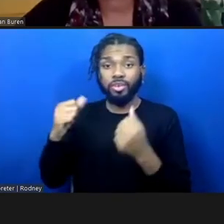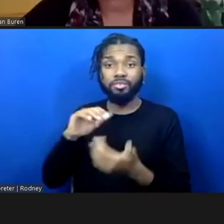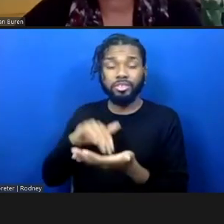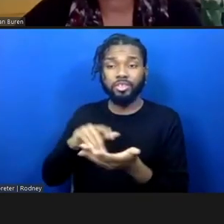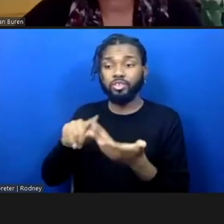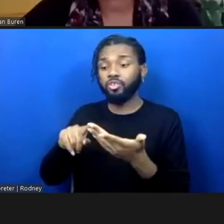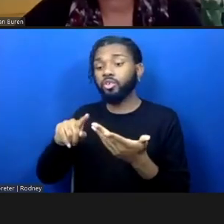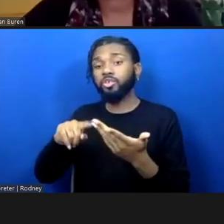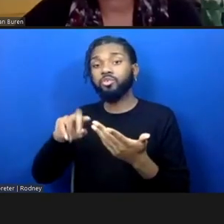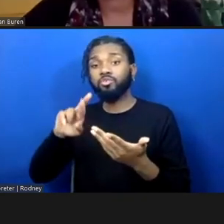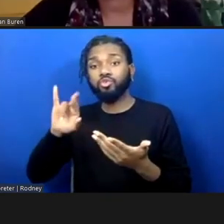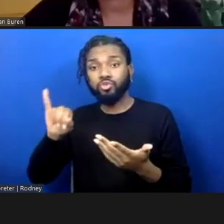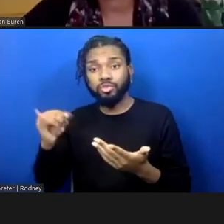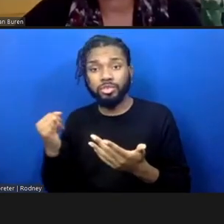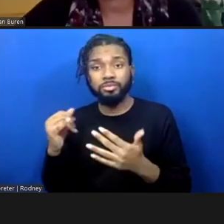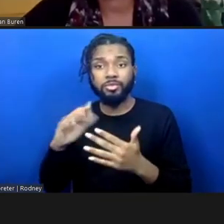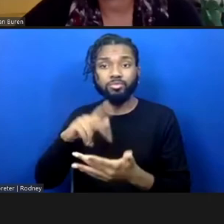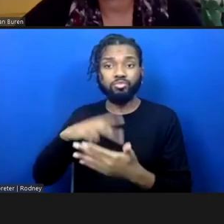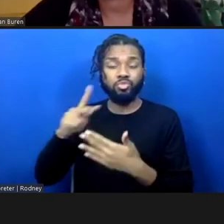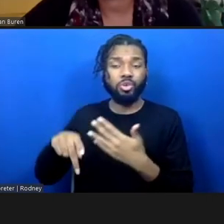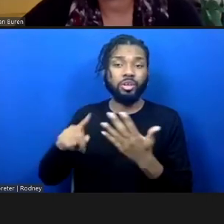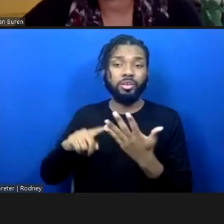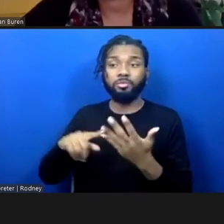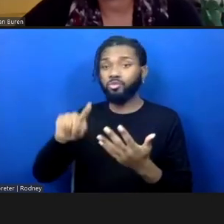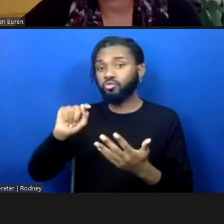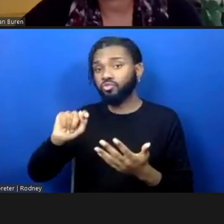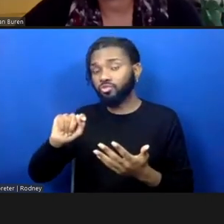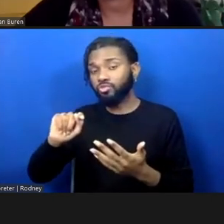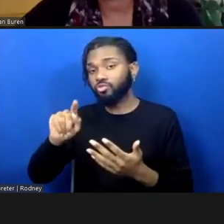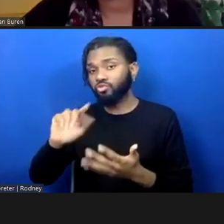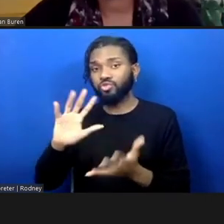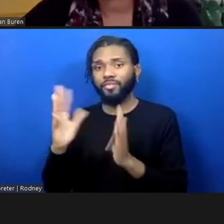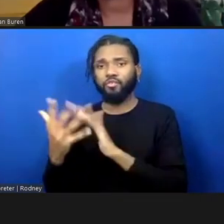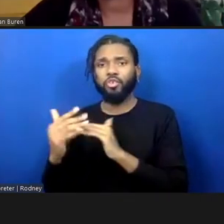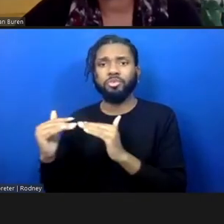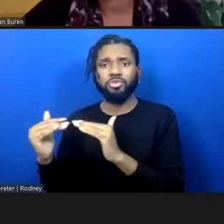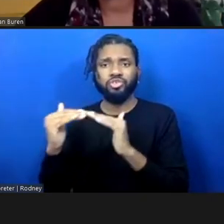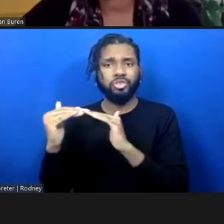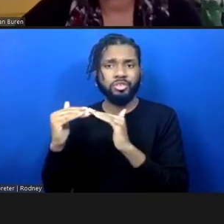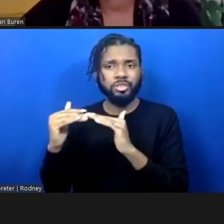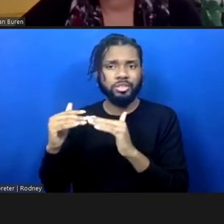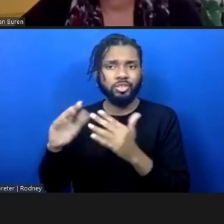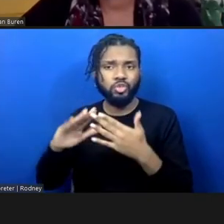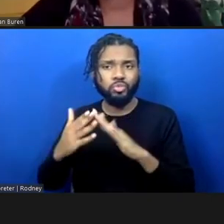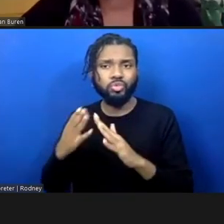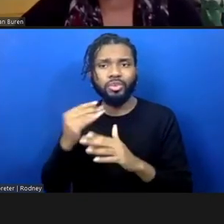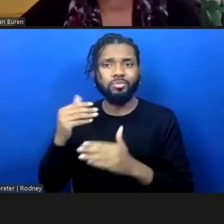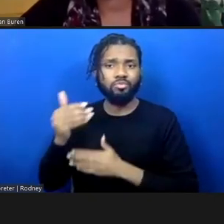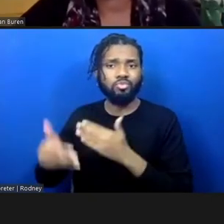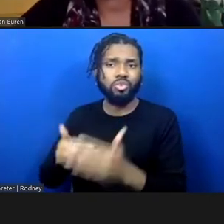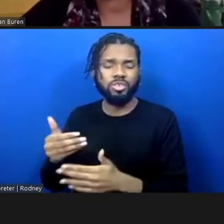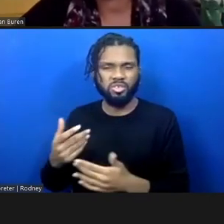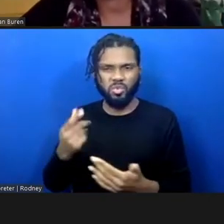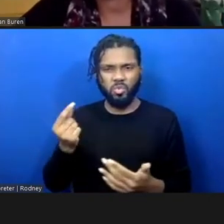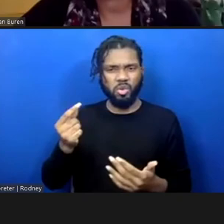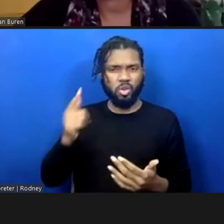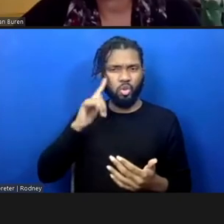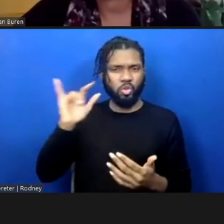transformative justice, community accountability processes. What would it look like to fund those things instead?